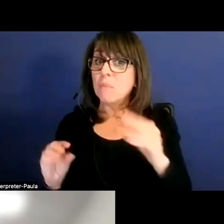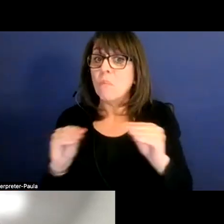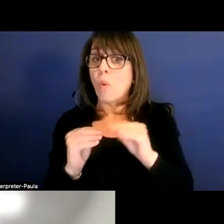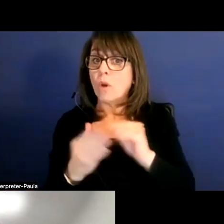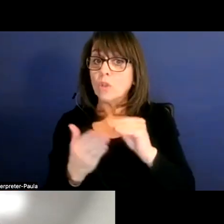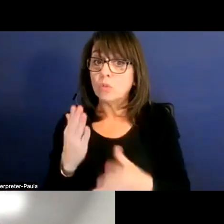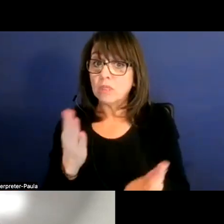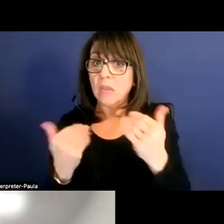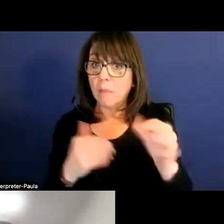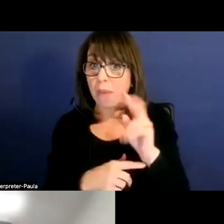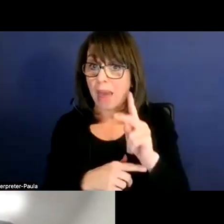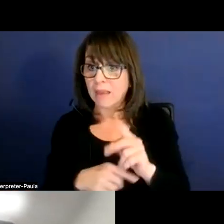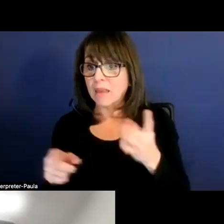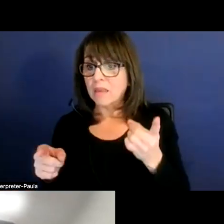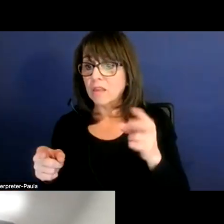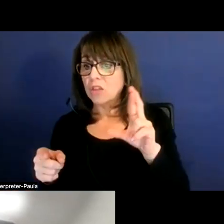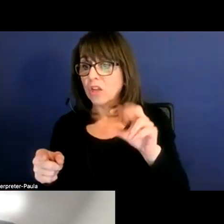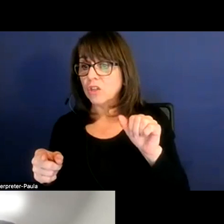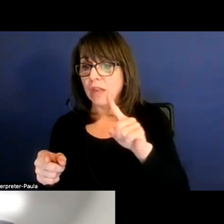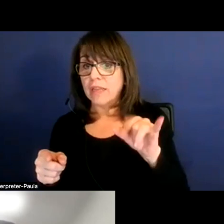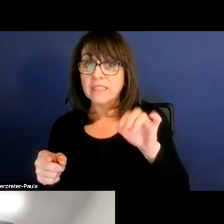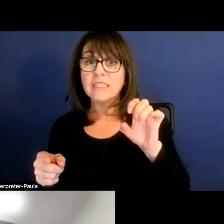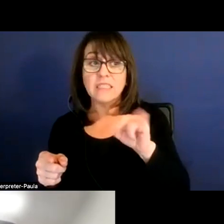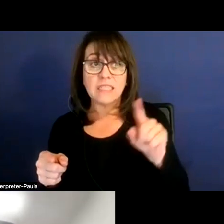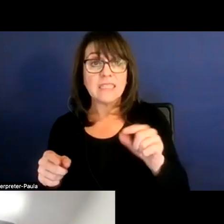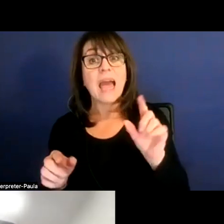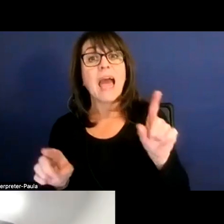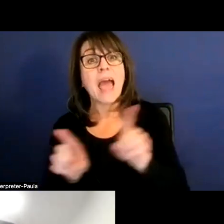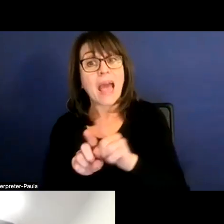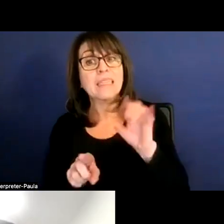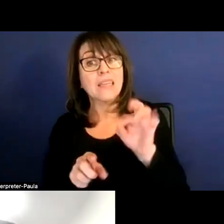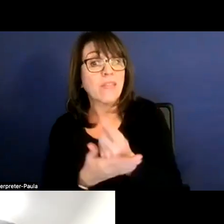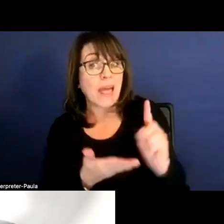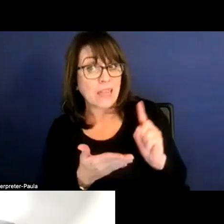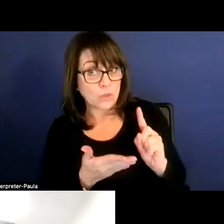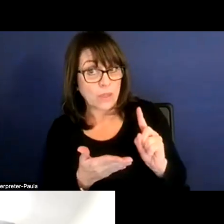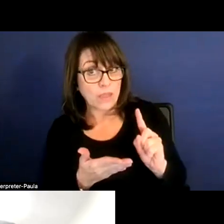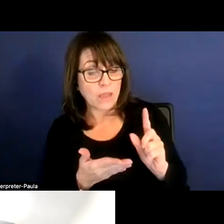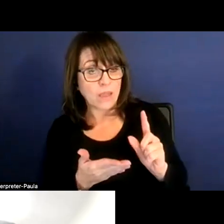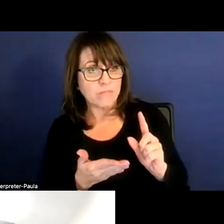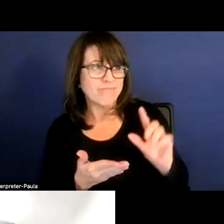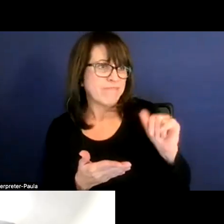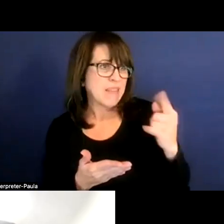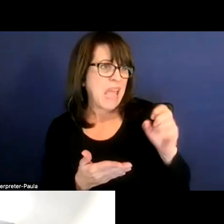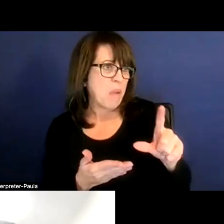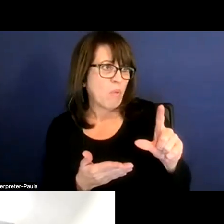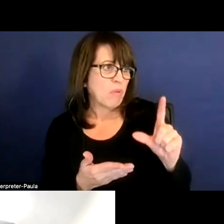Well, I can tell you, as of last week, we're looking at the enrollment number like April, around April 20th of last year